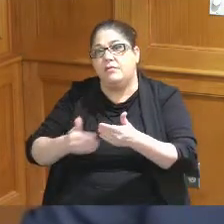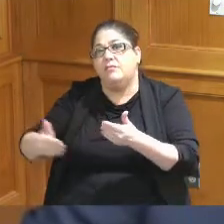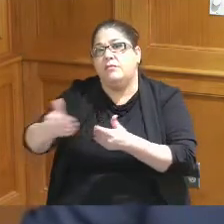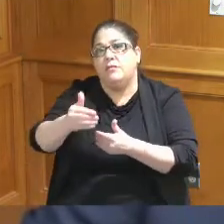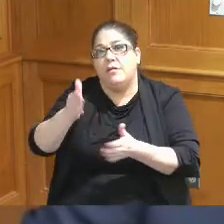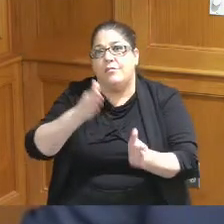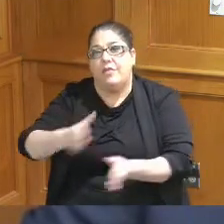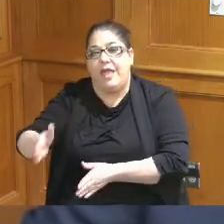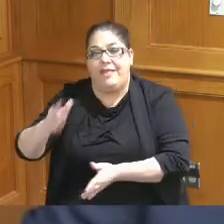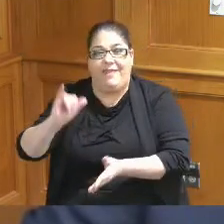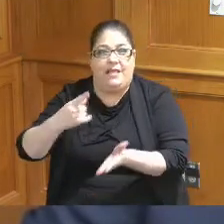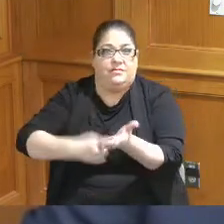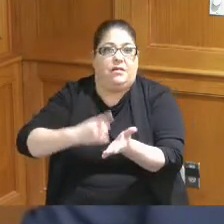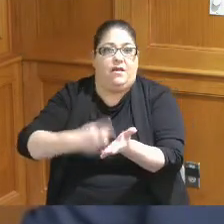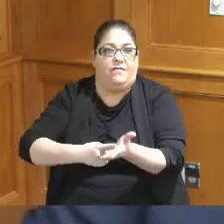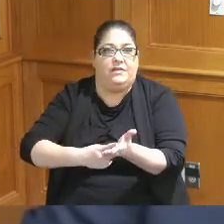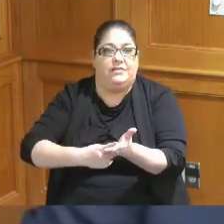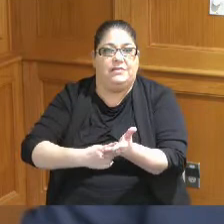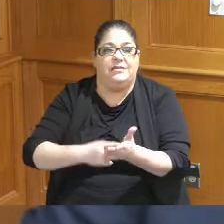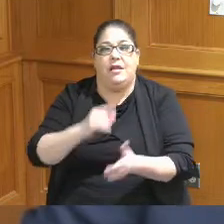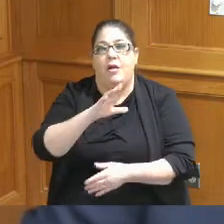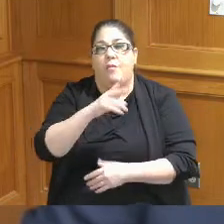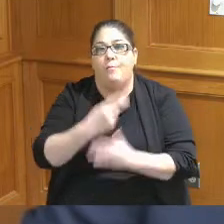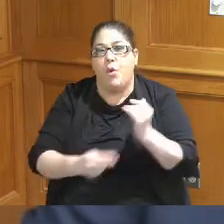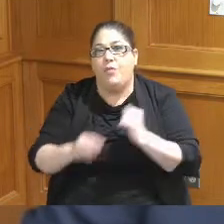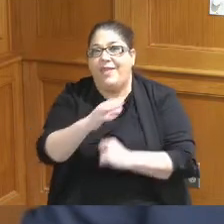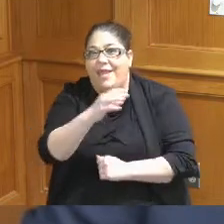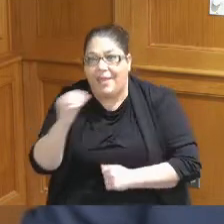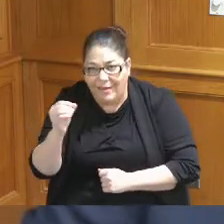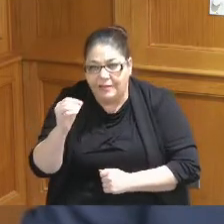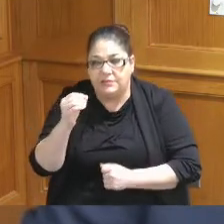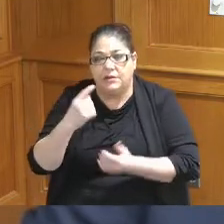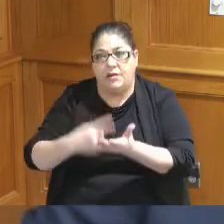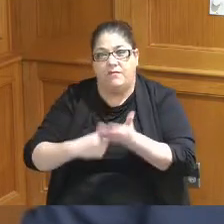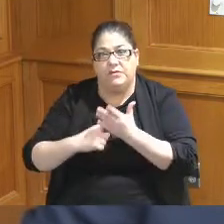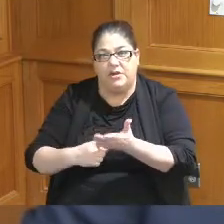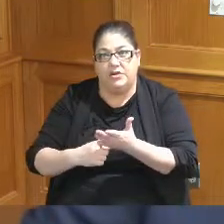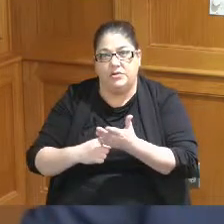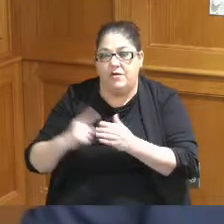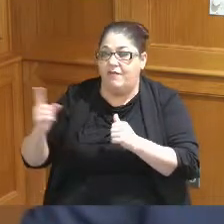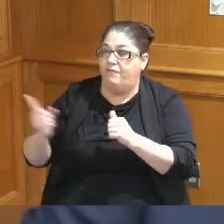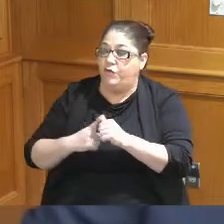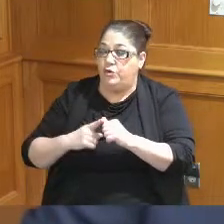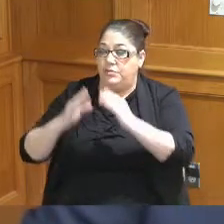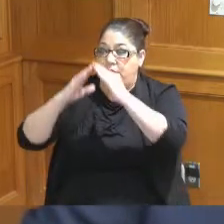conversation it's a both and conversation and so the first step is to get the house in order which